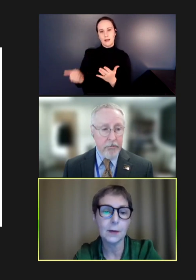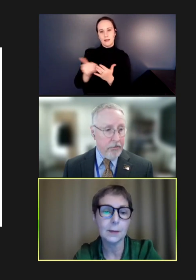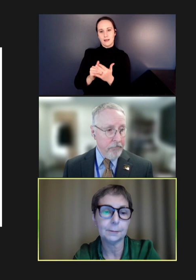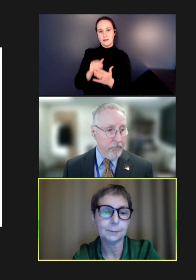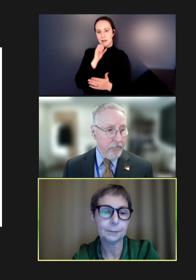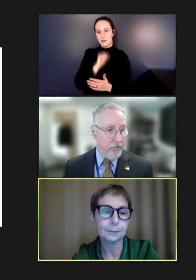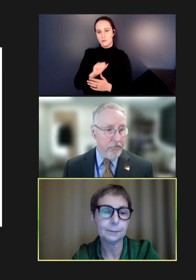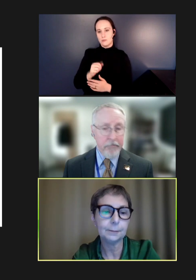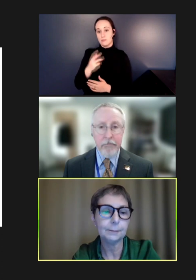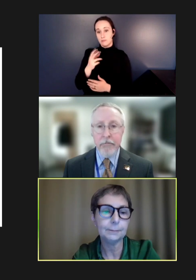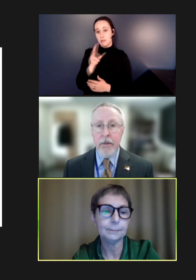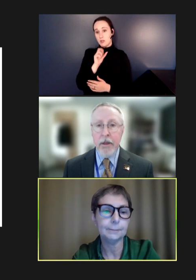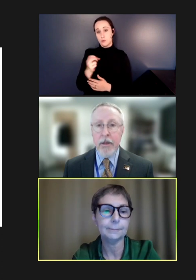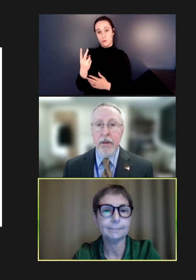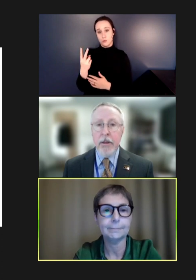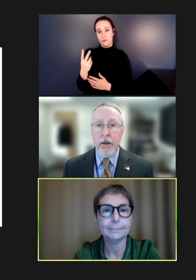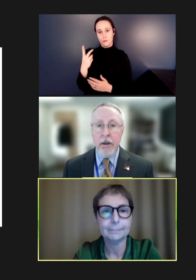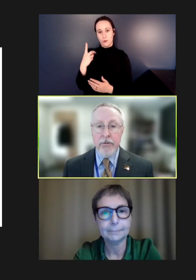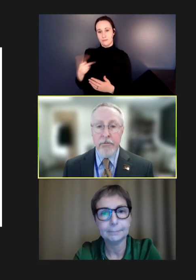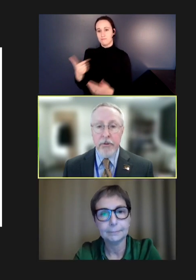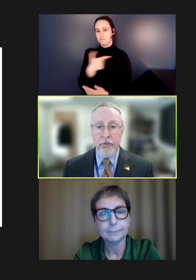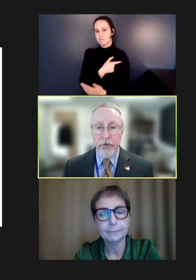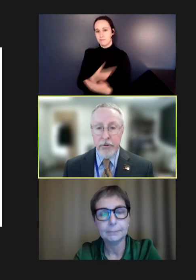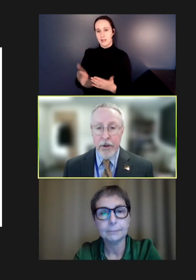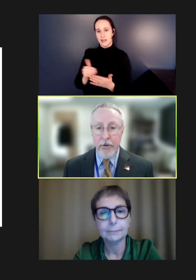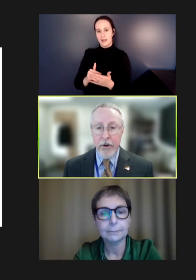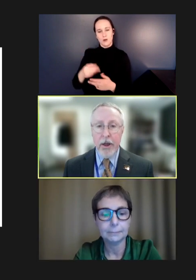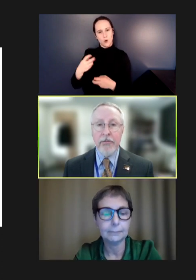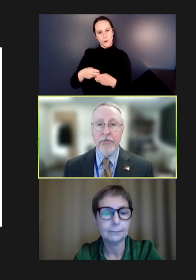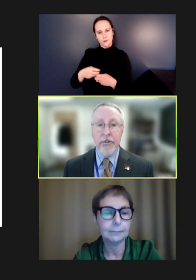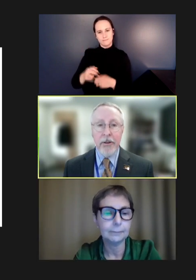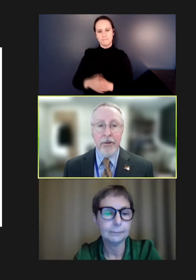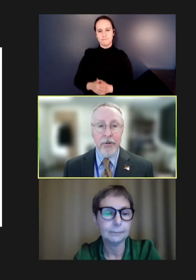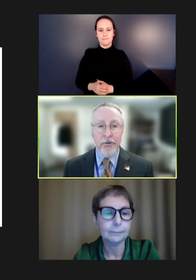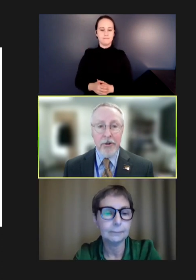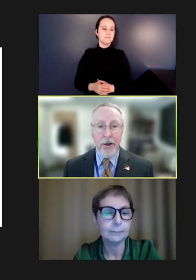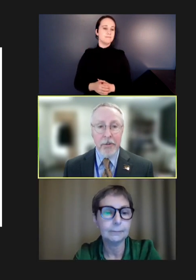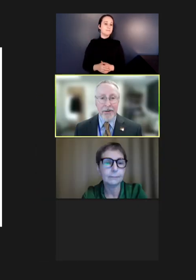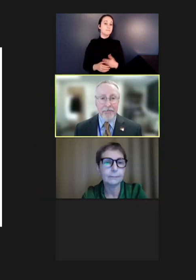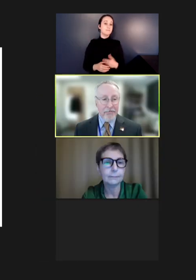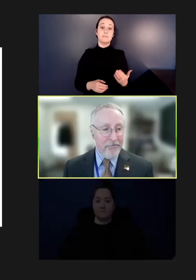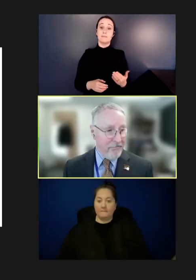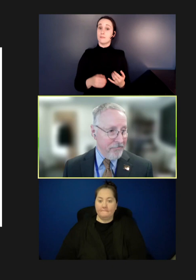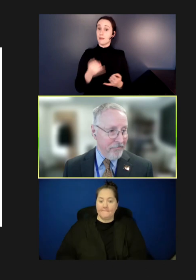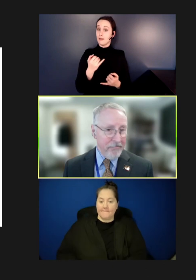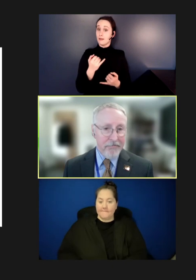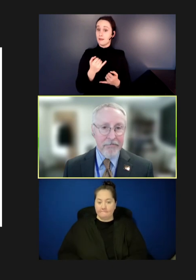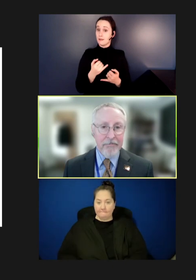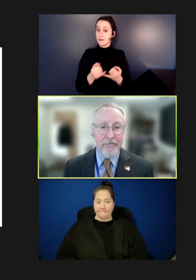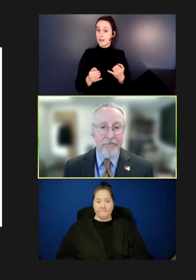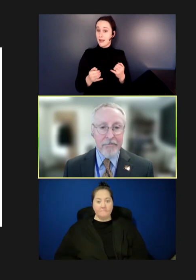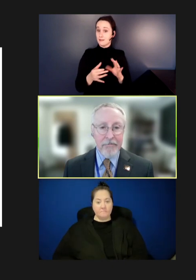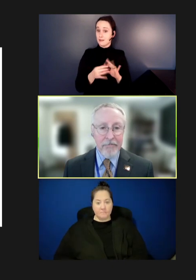Robert Hopkins, Jr.: Jeff Duchin, you have our last question or comment.